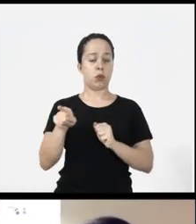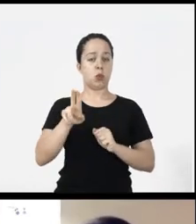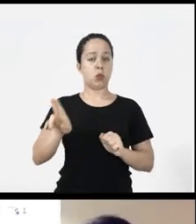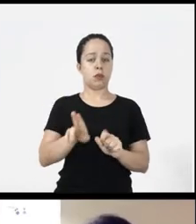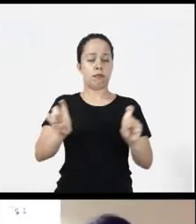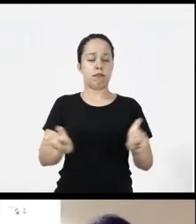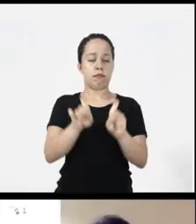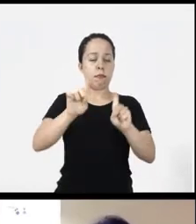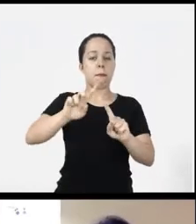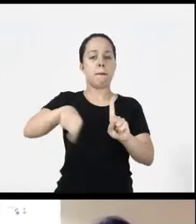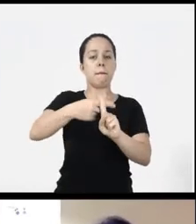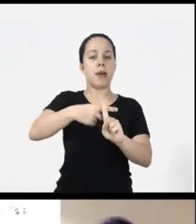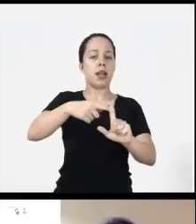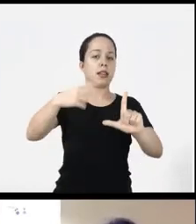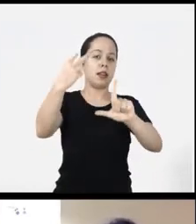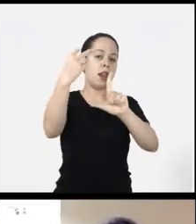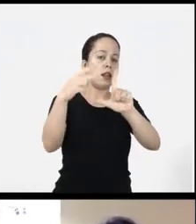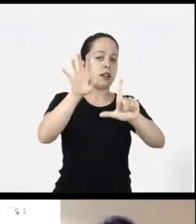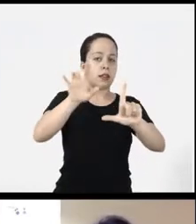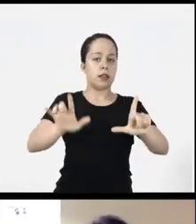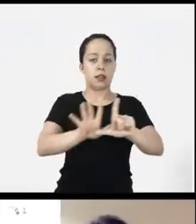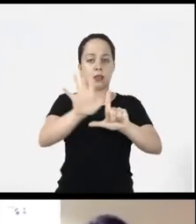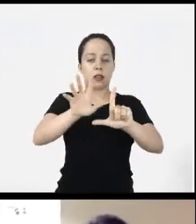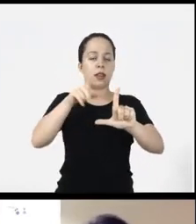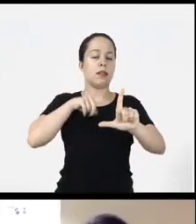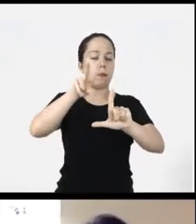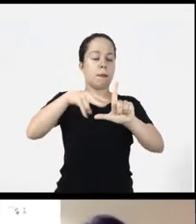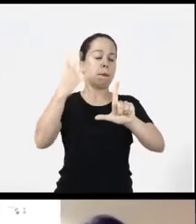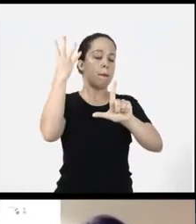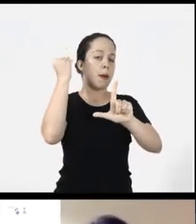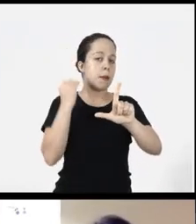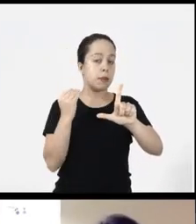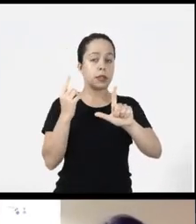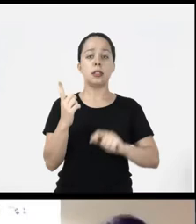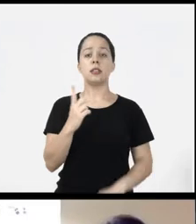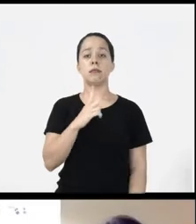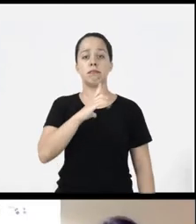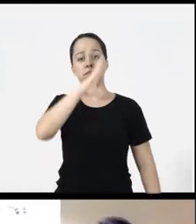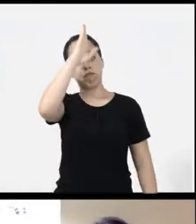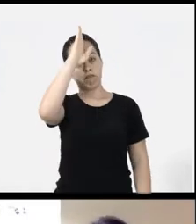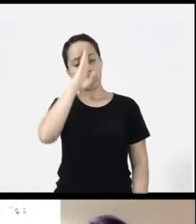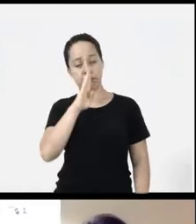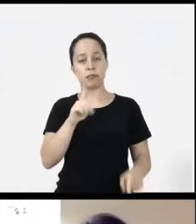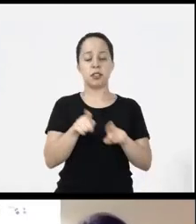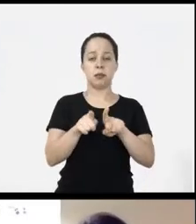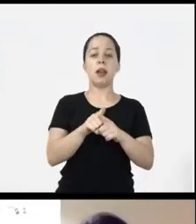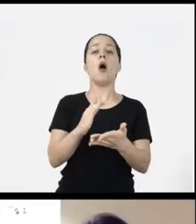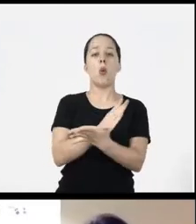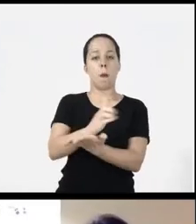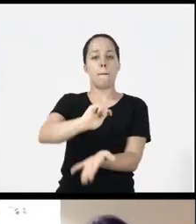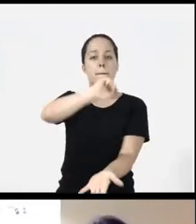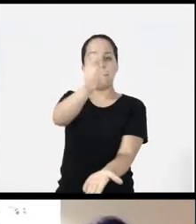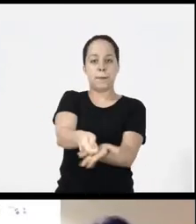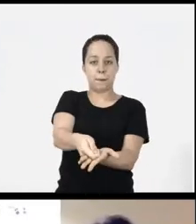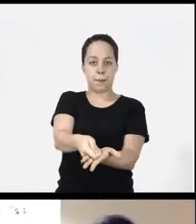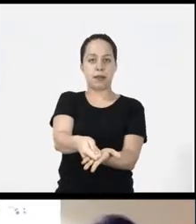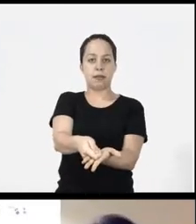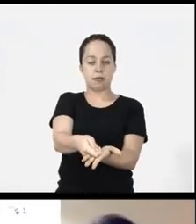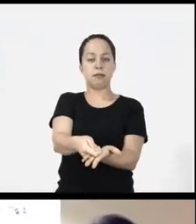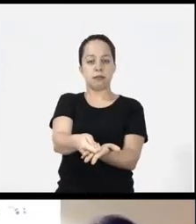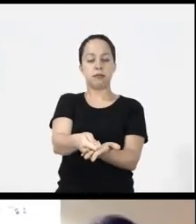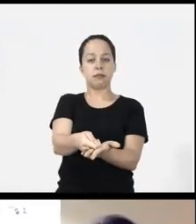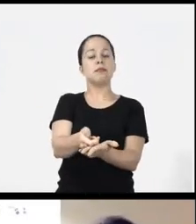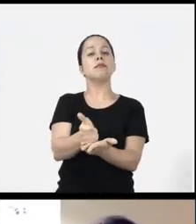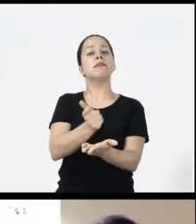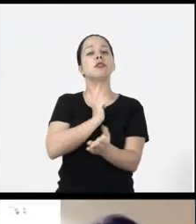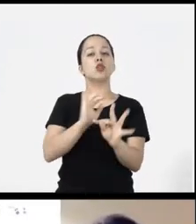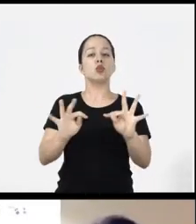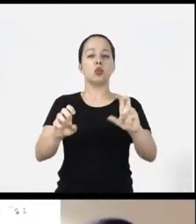with the screen reader there are free screen readers available for all operating